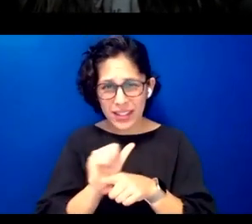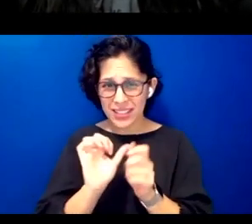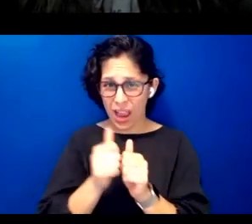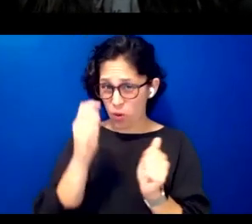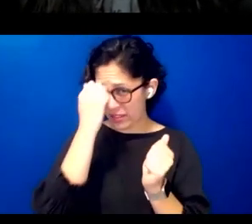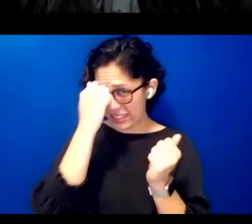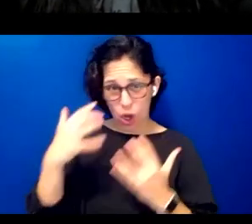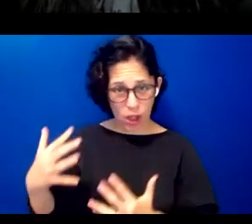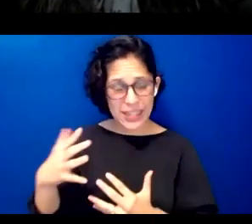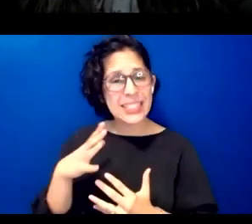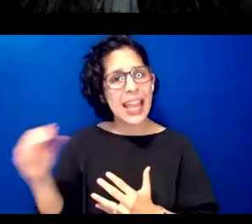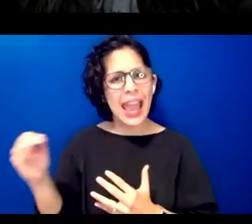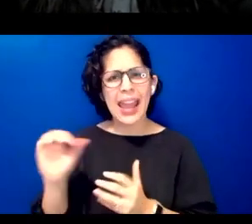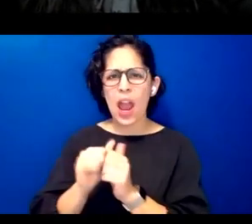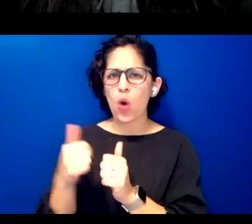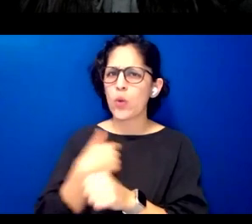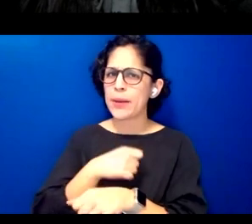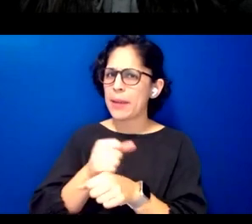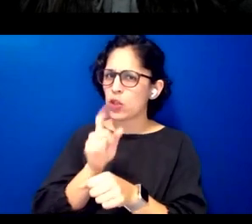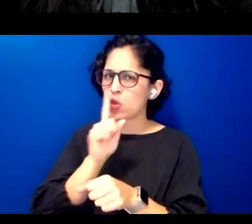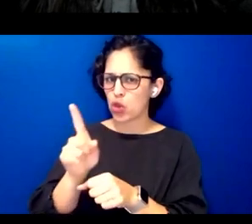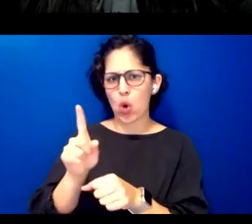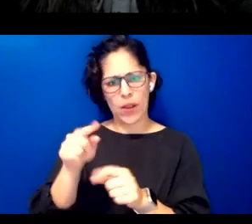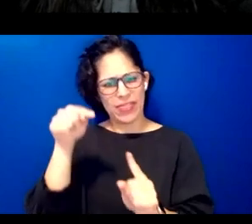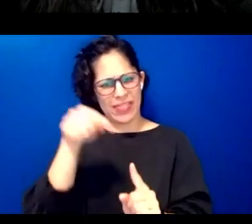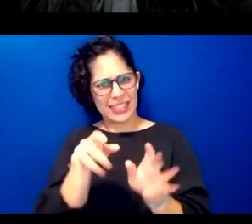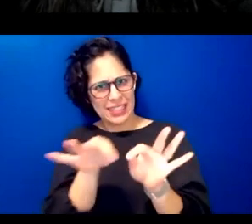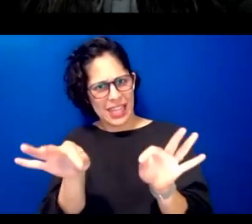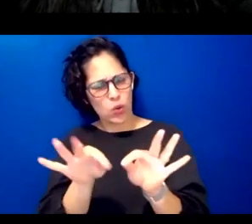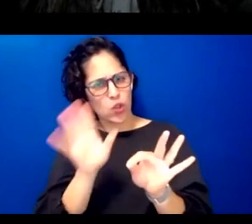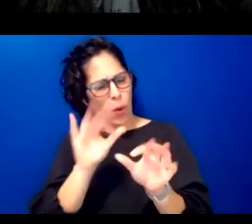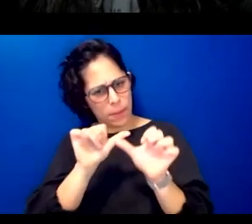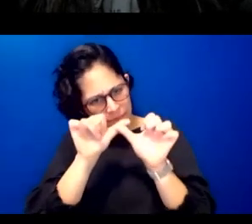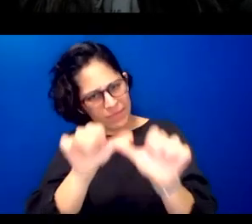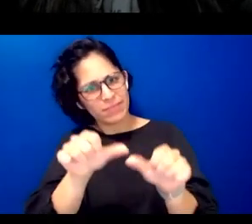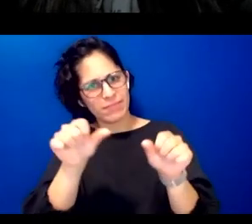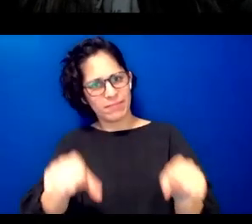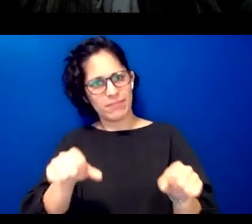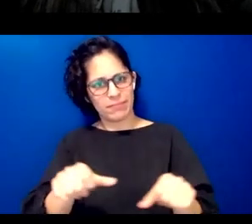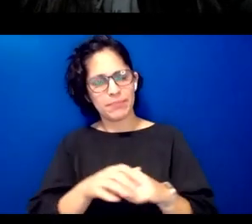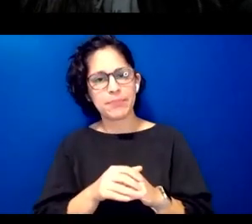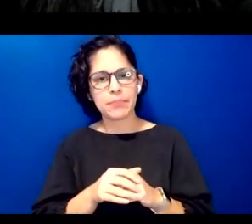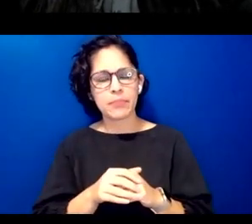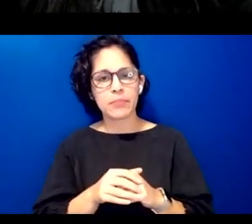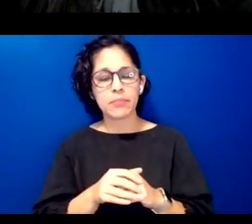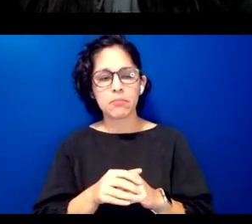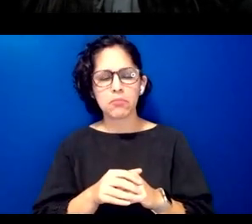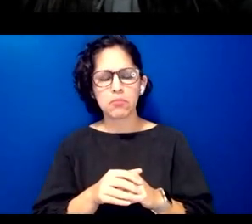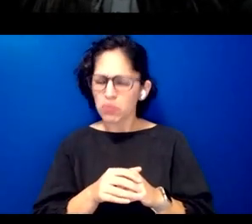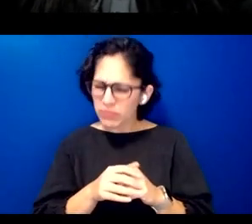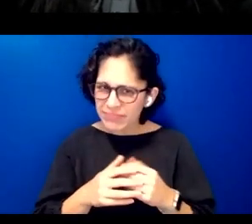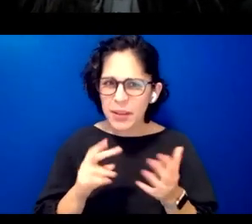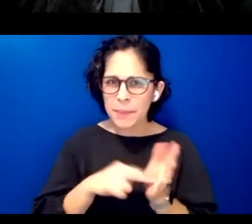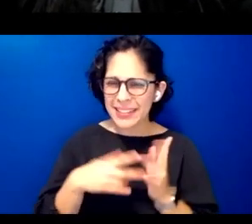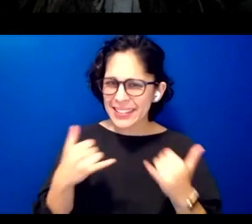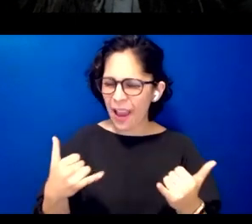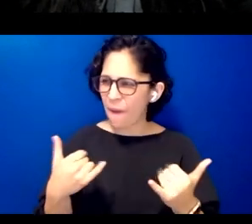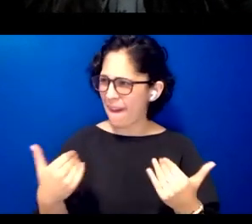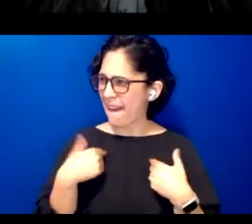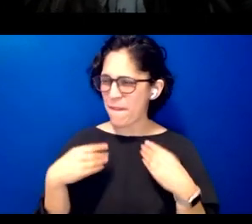we are ensuring the sustainability of our language i leave us yet with more questions